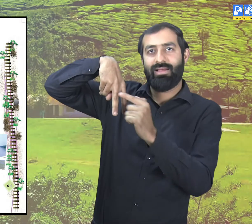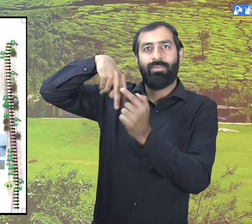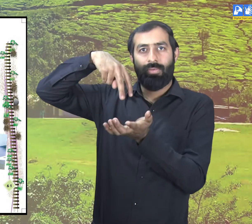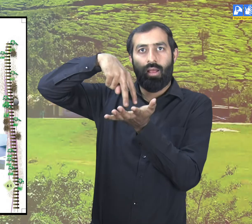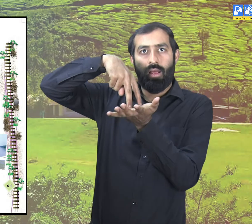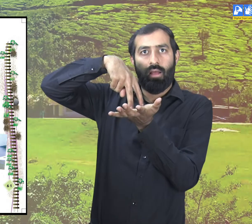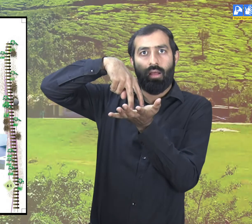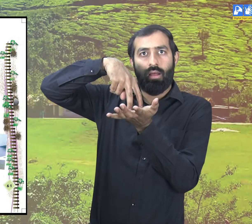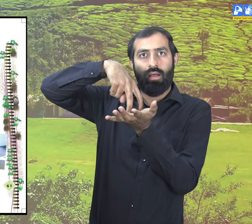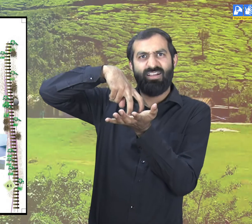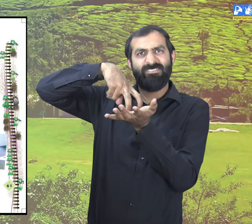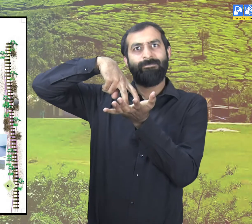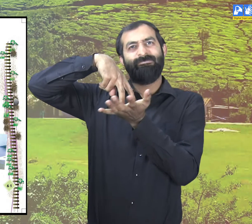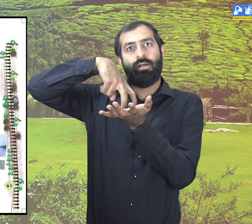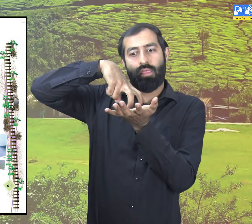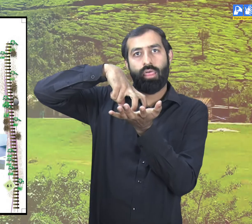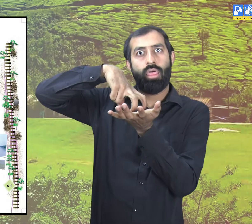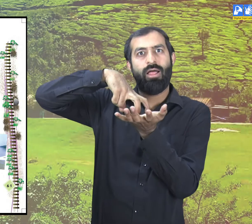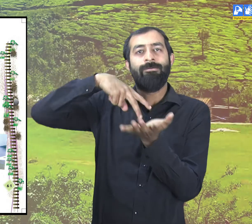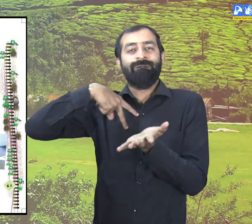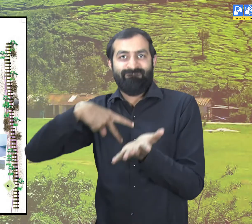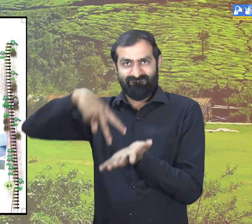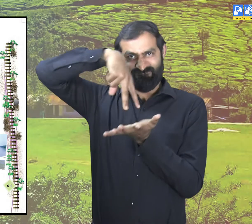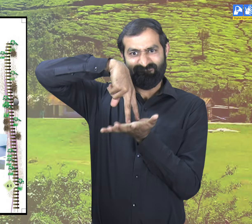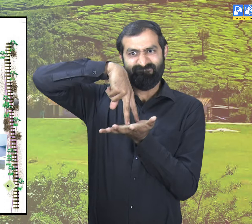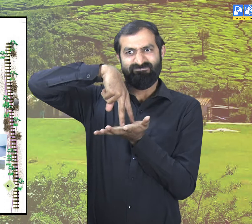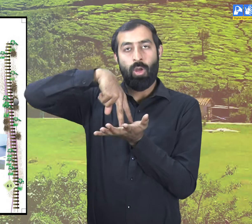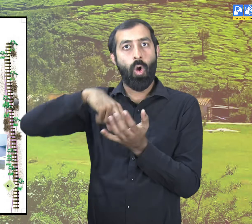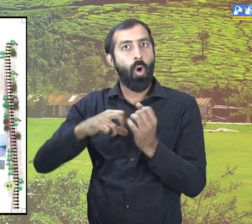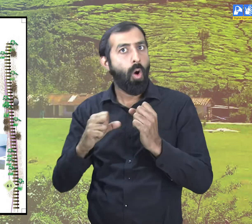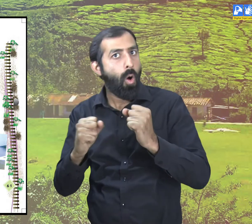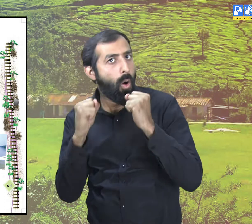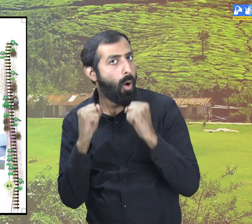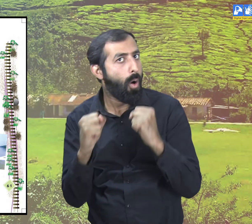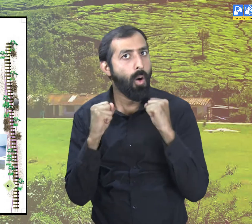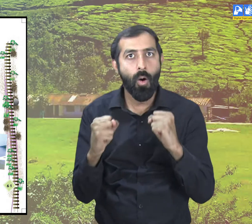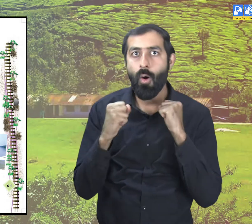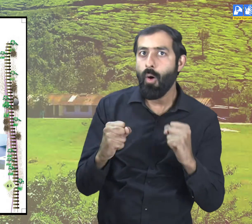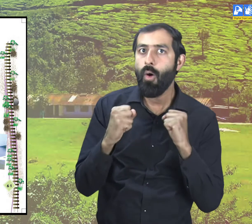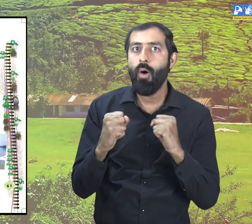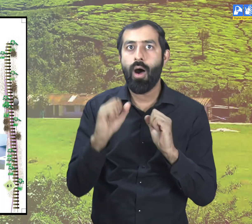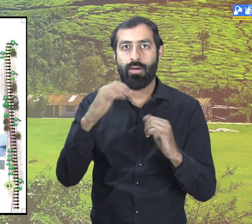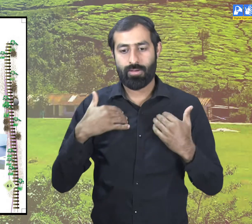My legs were stiff. I could hardly stand.